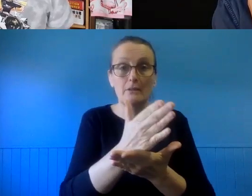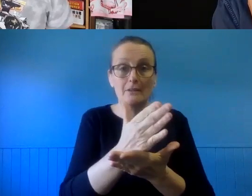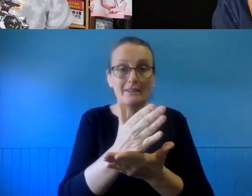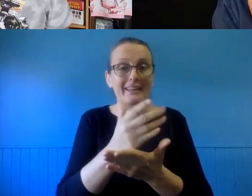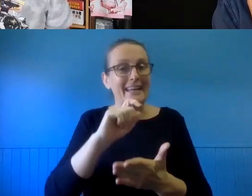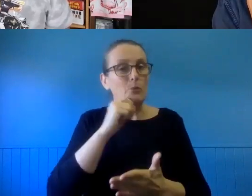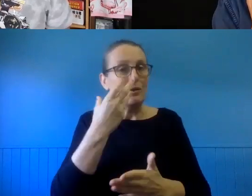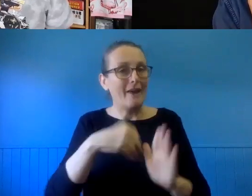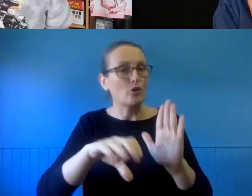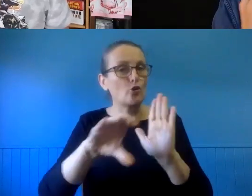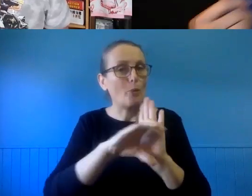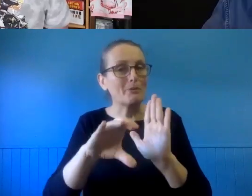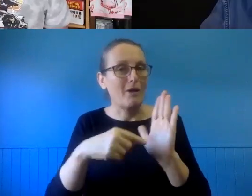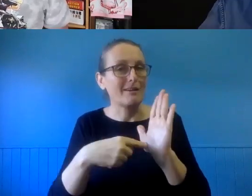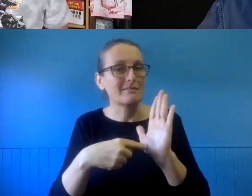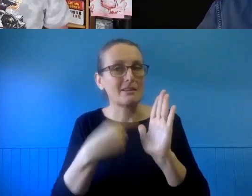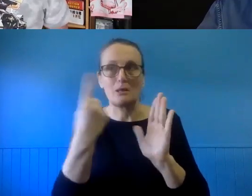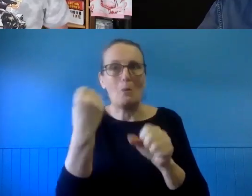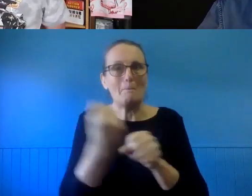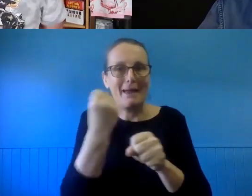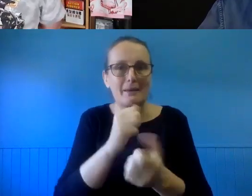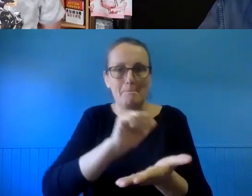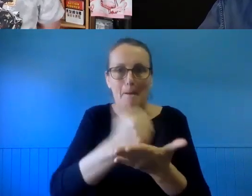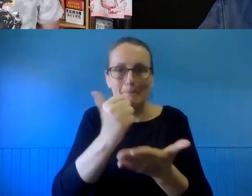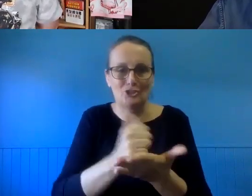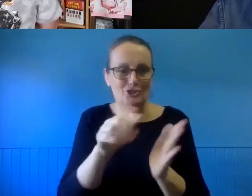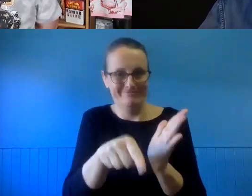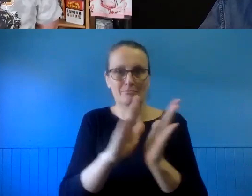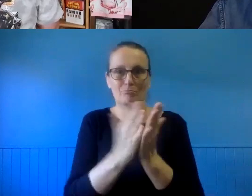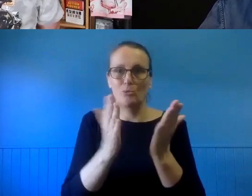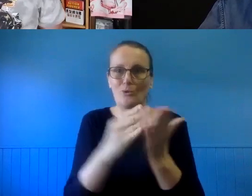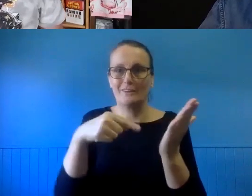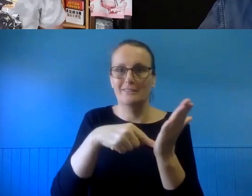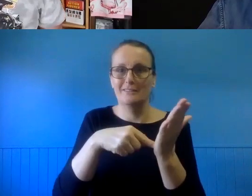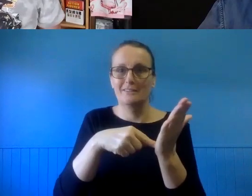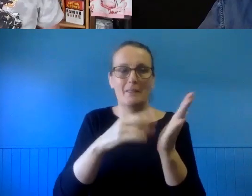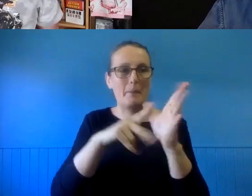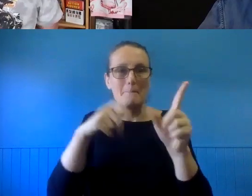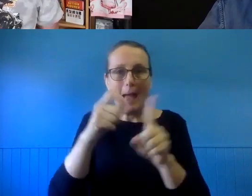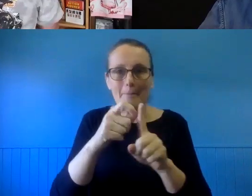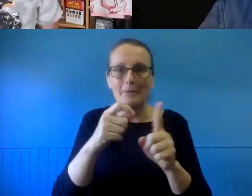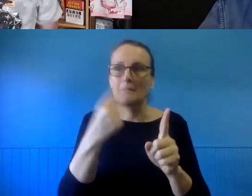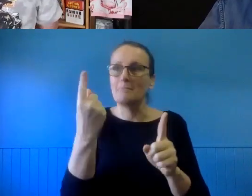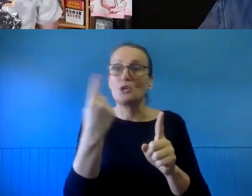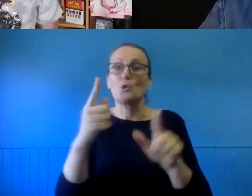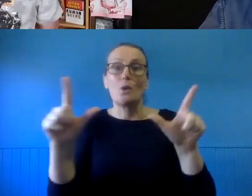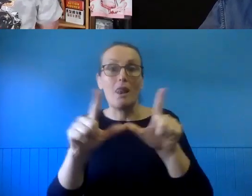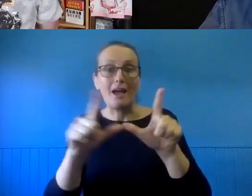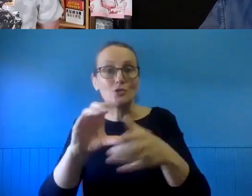course there is a pub -- obvious there is a publisher and they are likely to either be the licensee or owner of the maps included in the